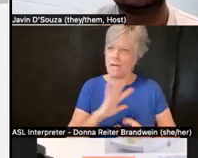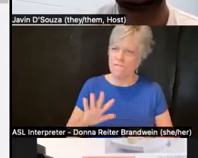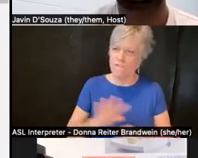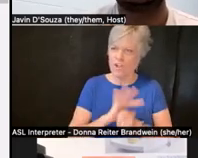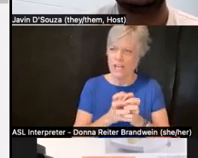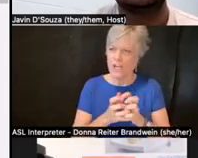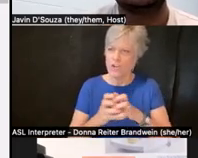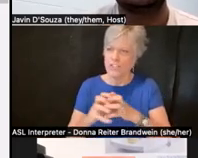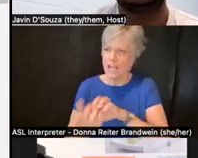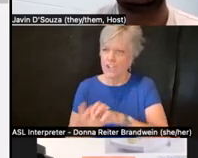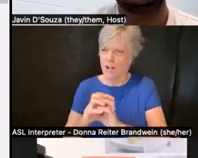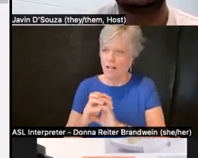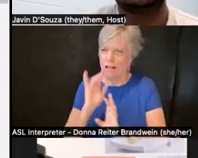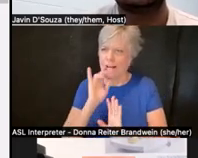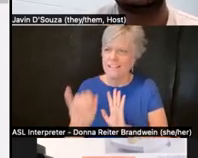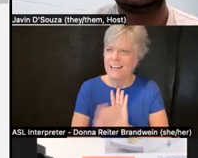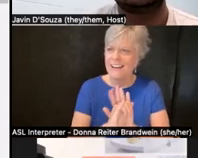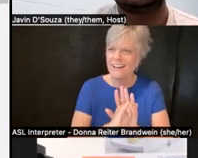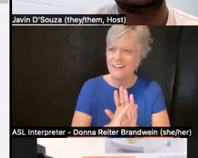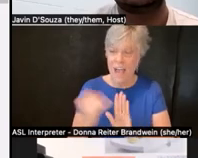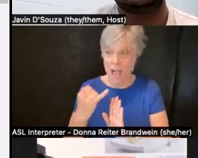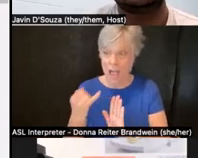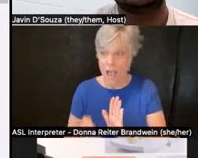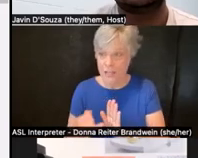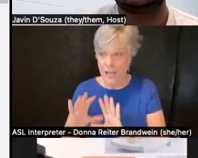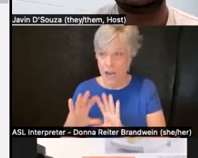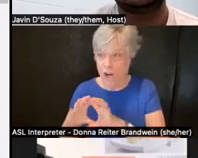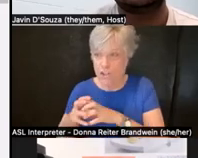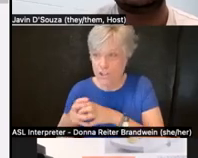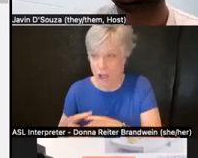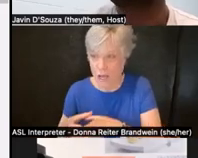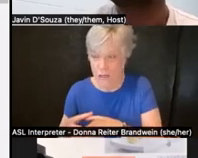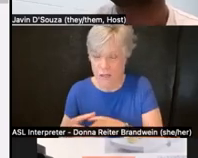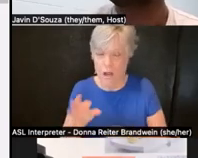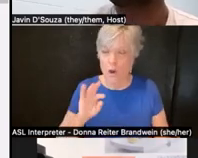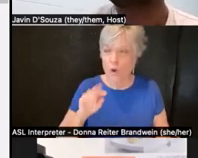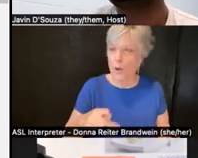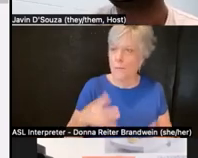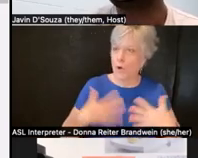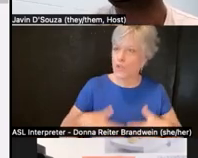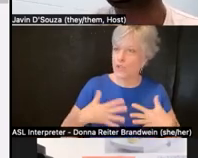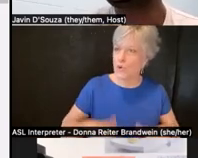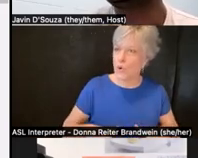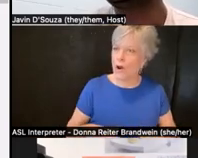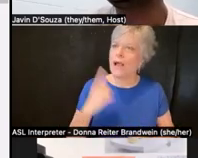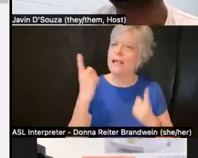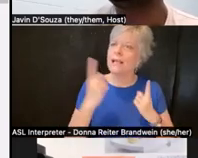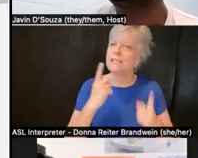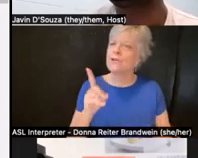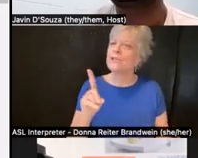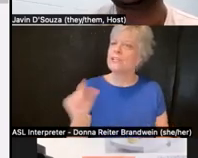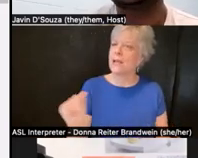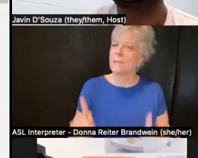As an art genre within the Disability Art Movement, Crip Couture considers disabled people to be well born, quote, unquote,